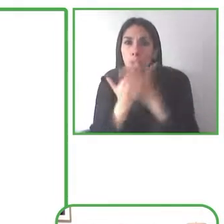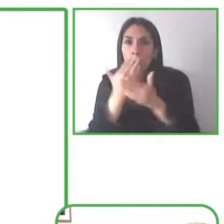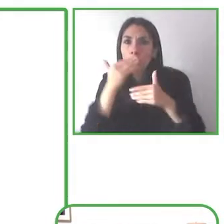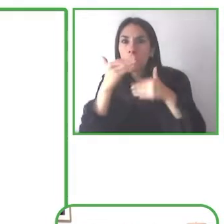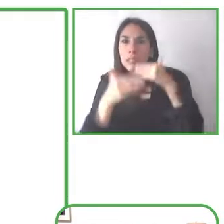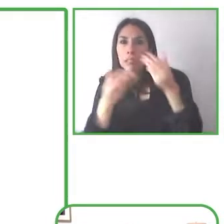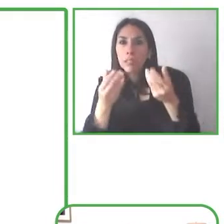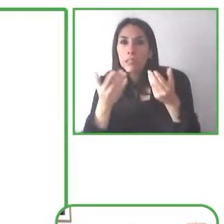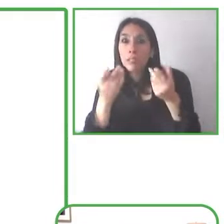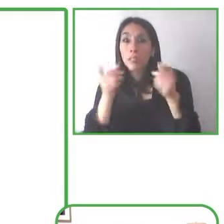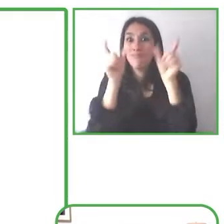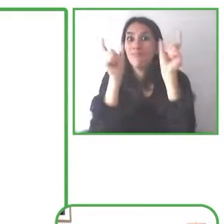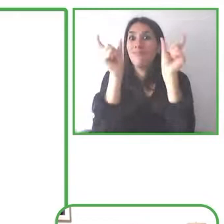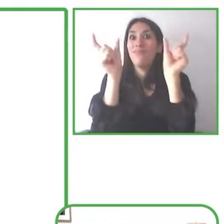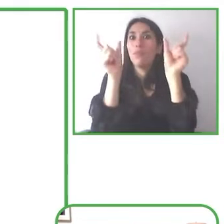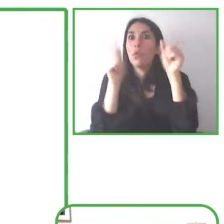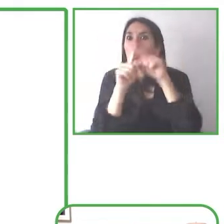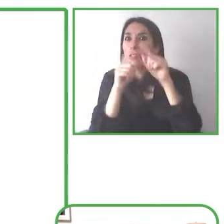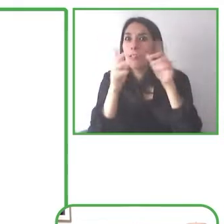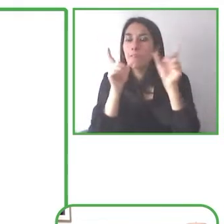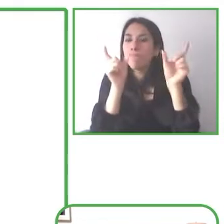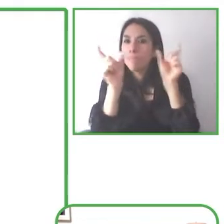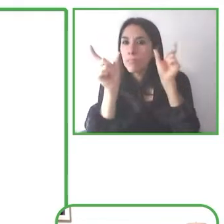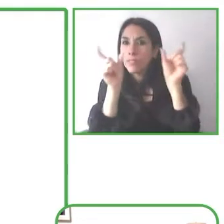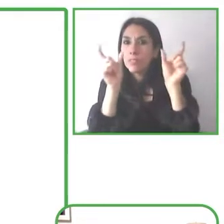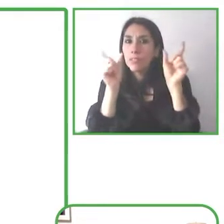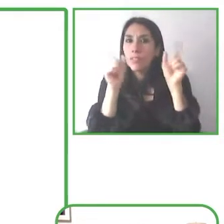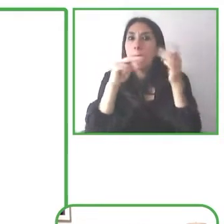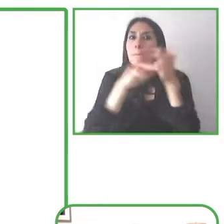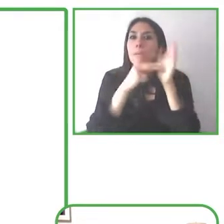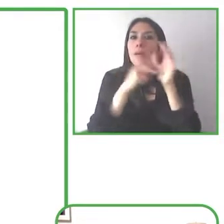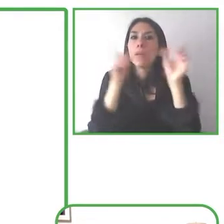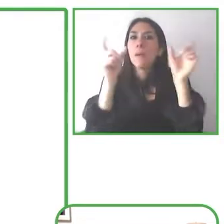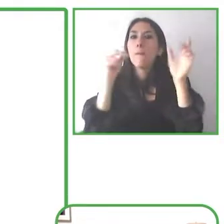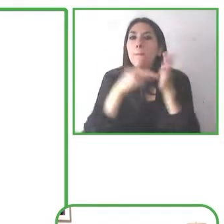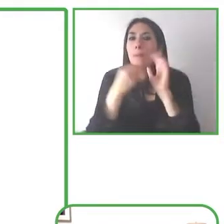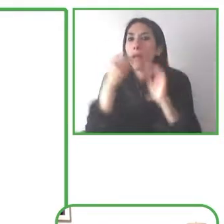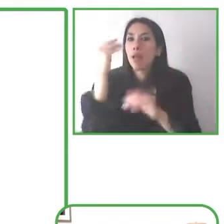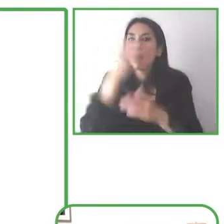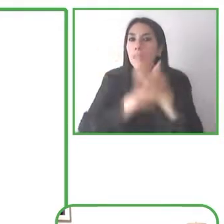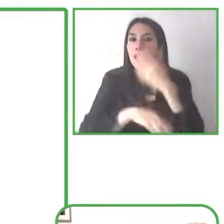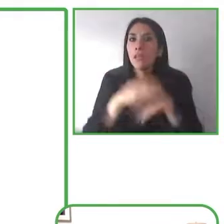So we really support the social model of disability, and we want to do as much as